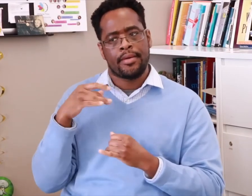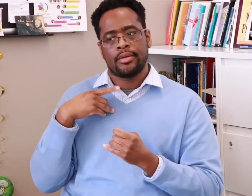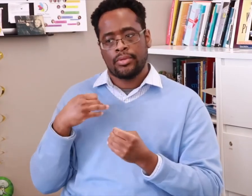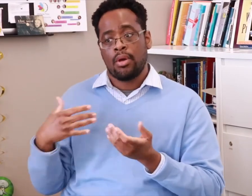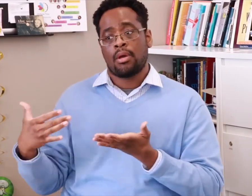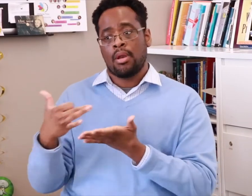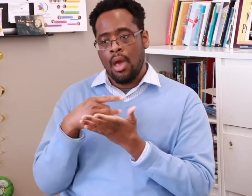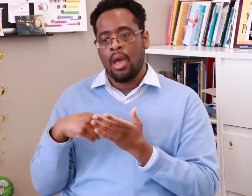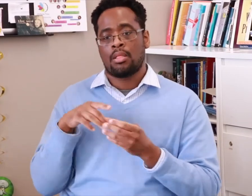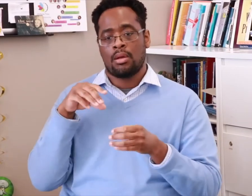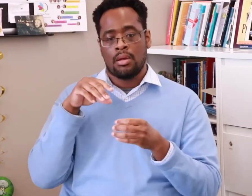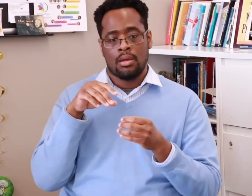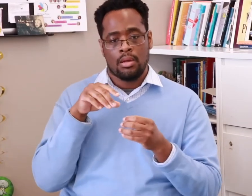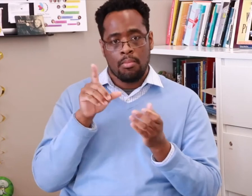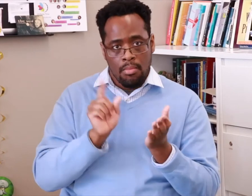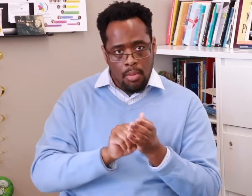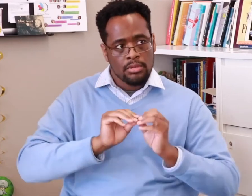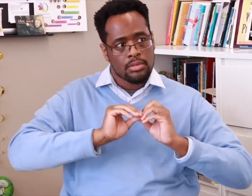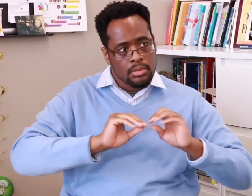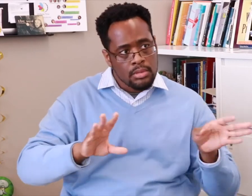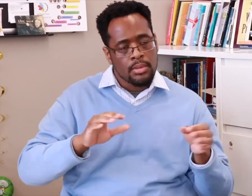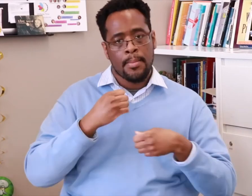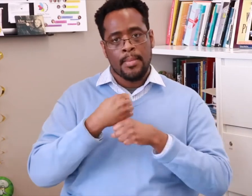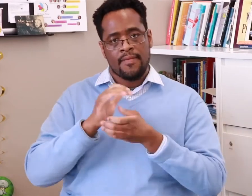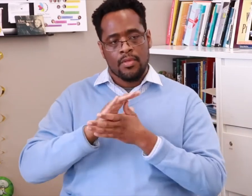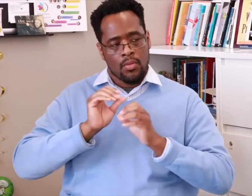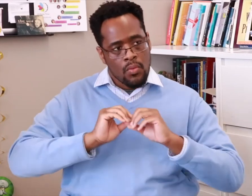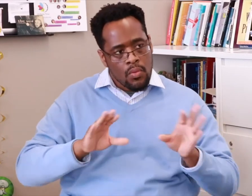Once we collected information, we published it and made videos